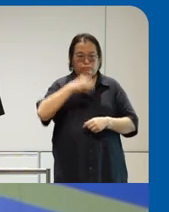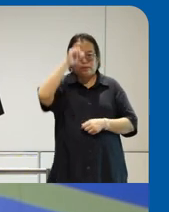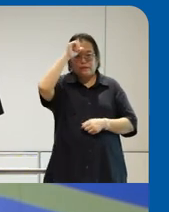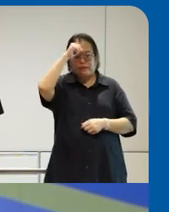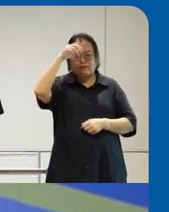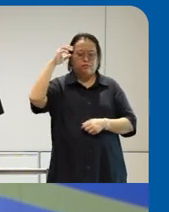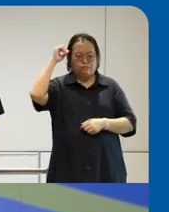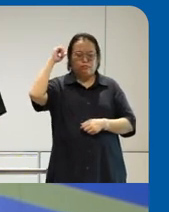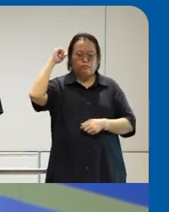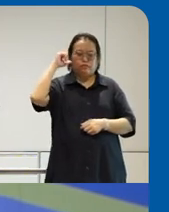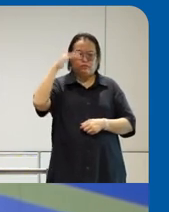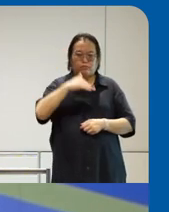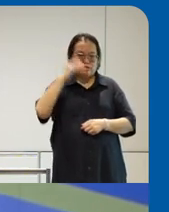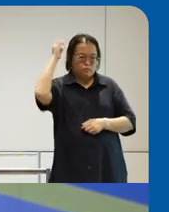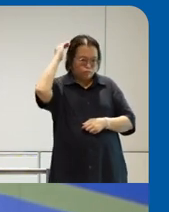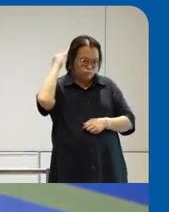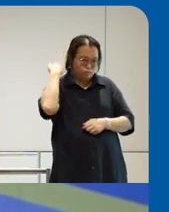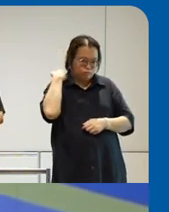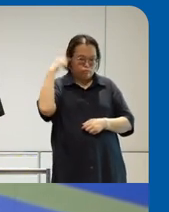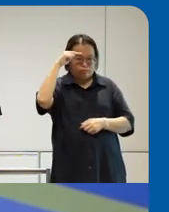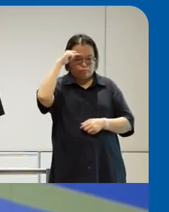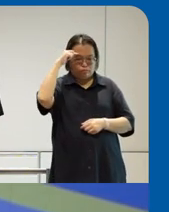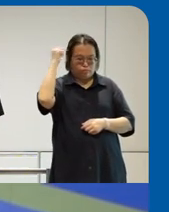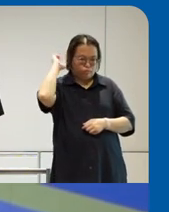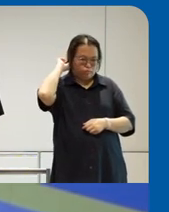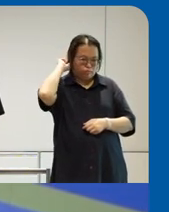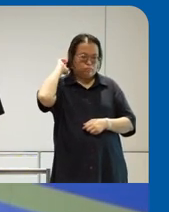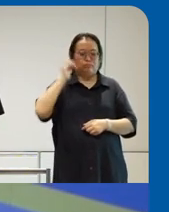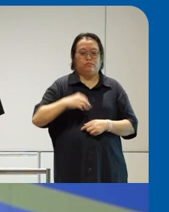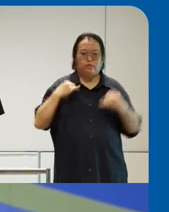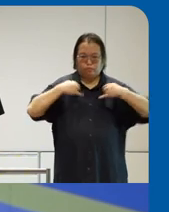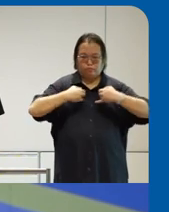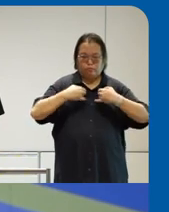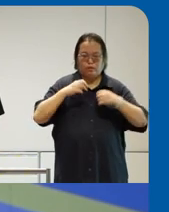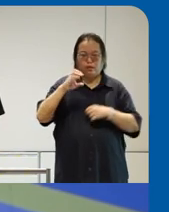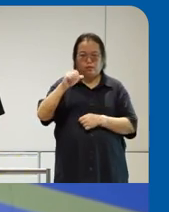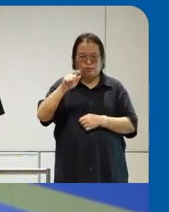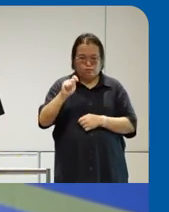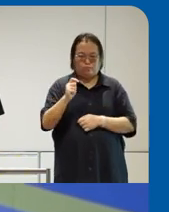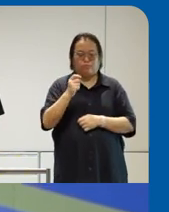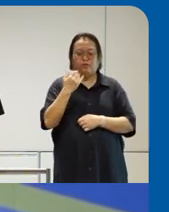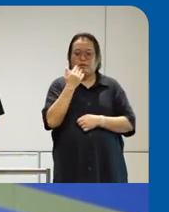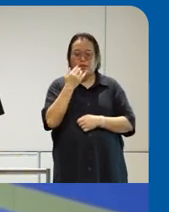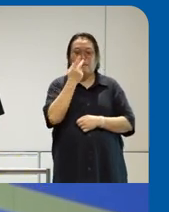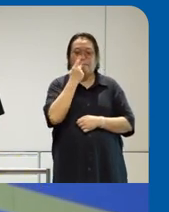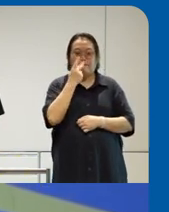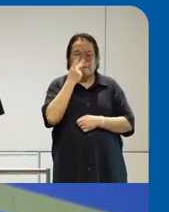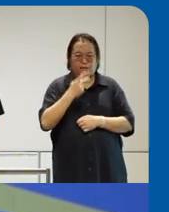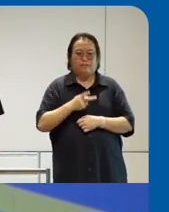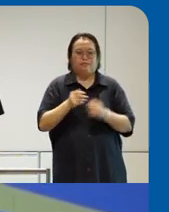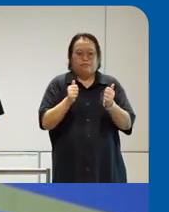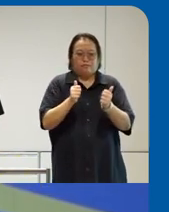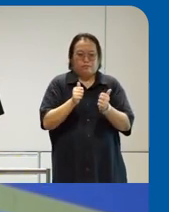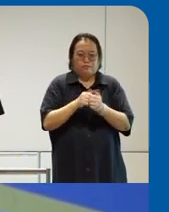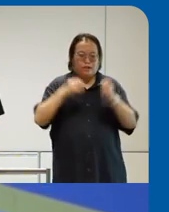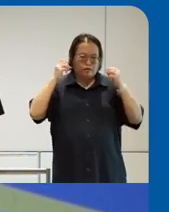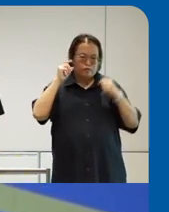length black hair I'm wearing a pink coat today uh with uh golden long earrings as well as golden